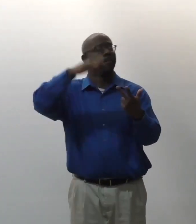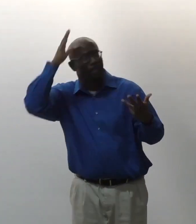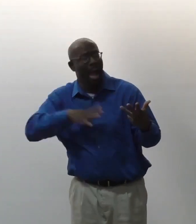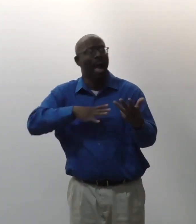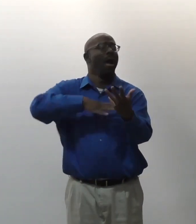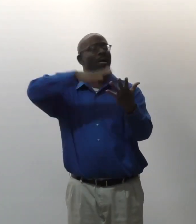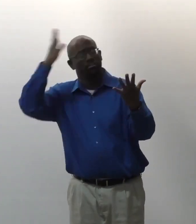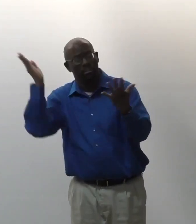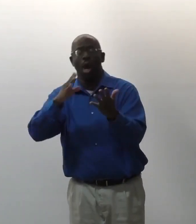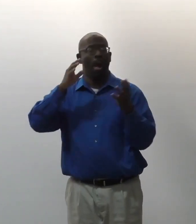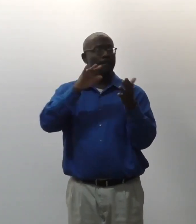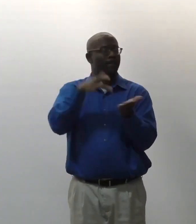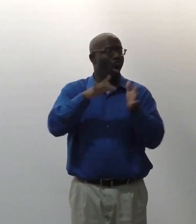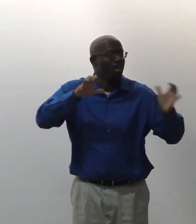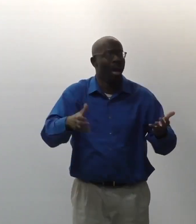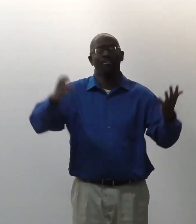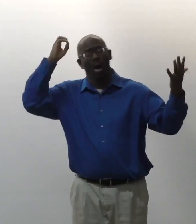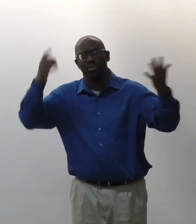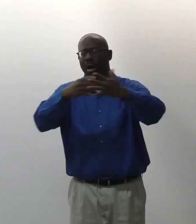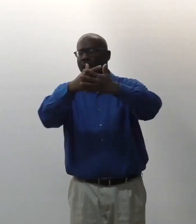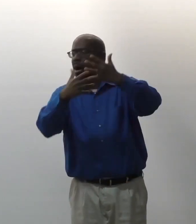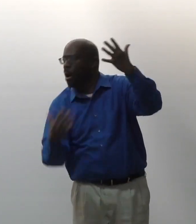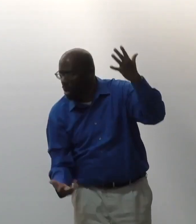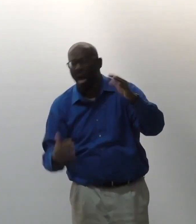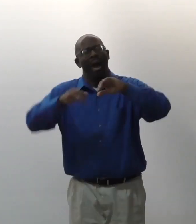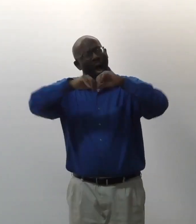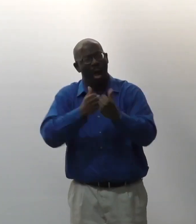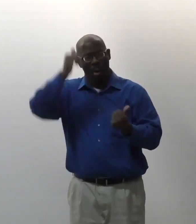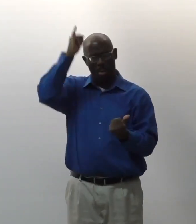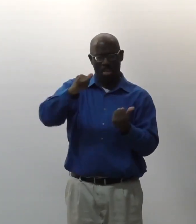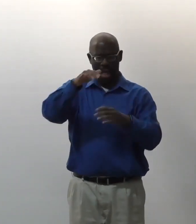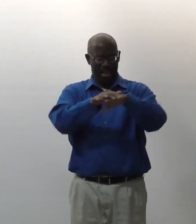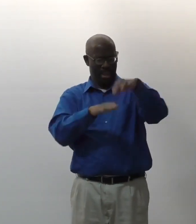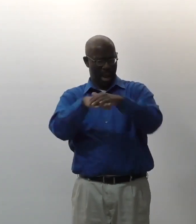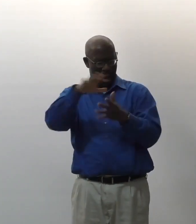I'm gay. I'm a man. I'm middle class. I'm educated, right?